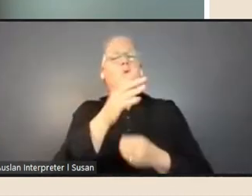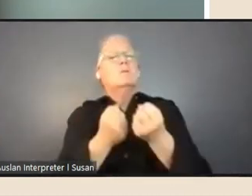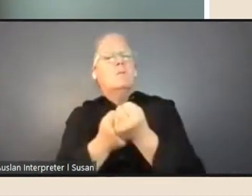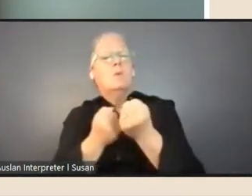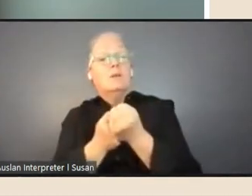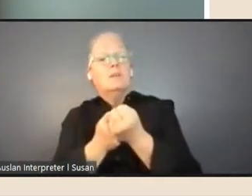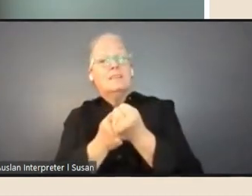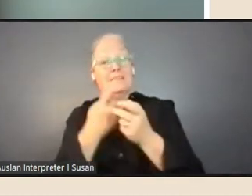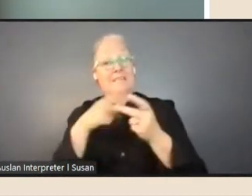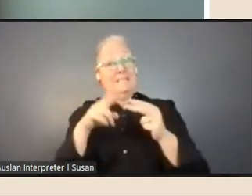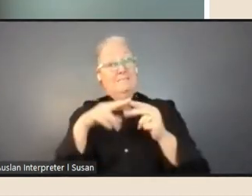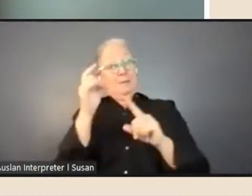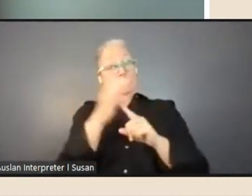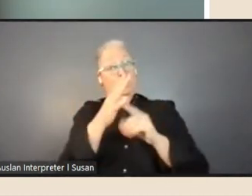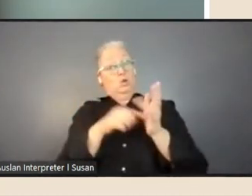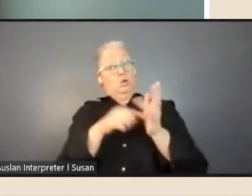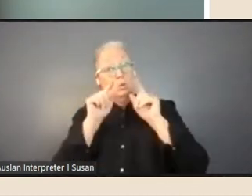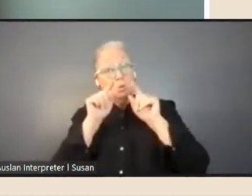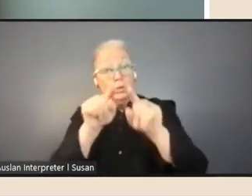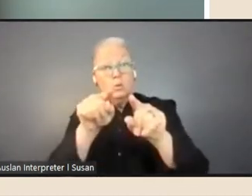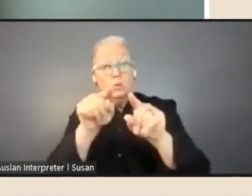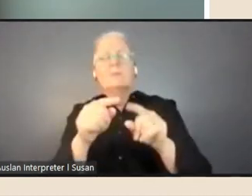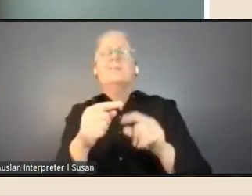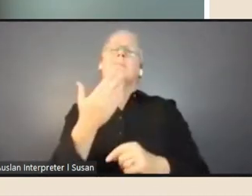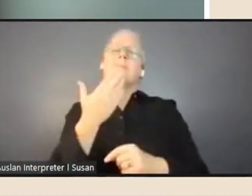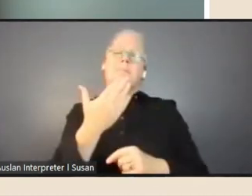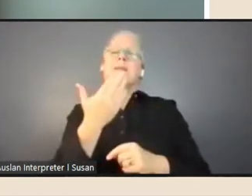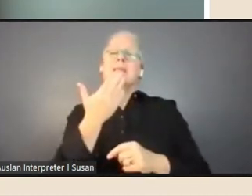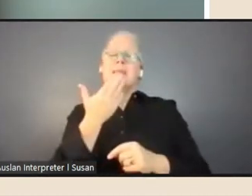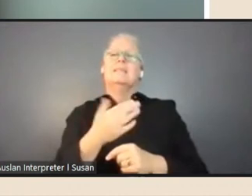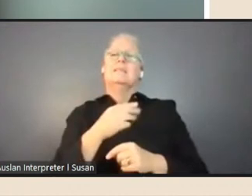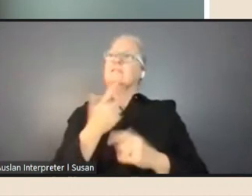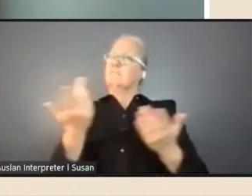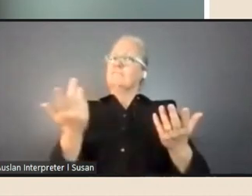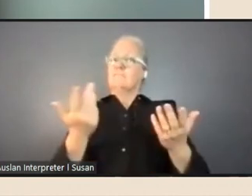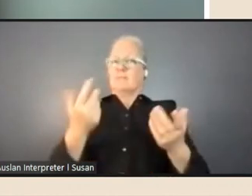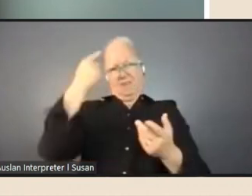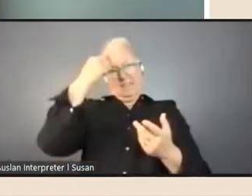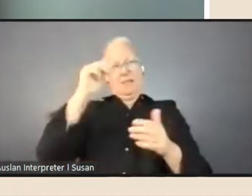you, I would really encourage you to take the State Library up on on that offer and and take advantage